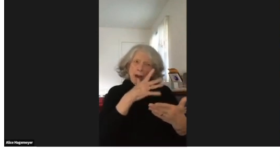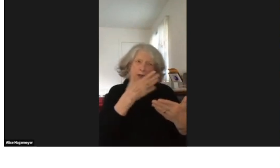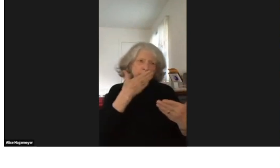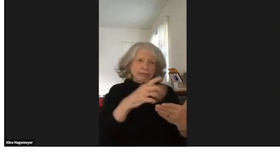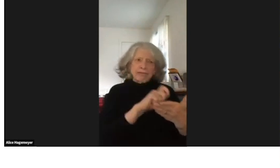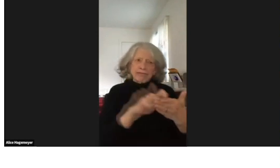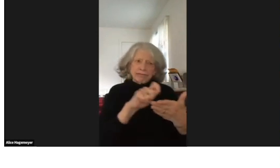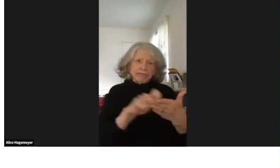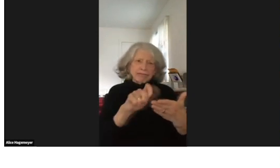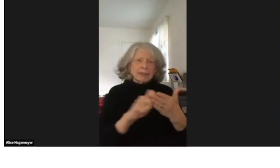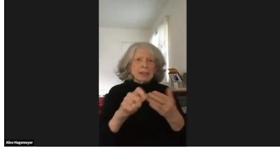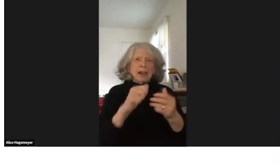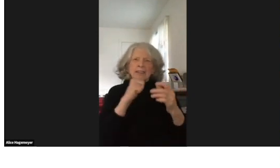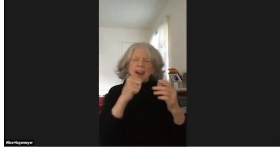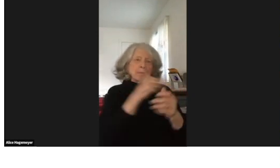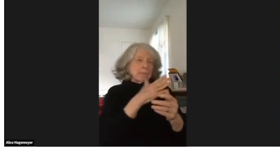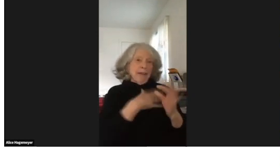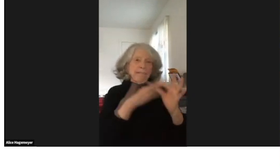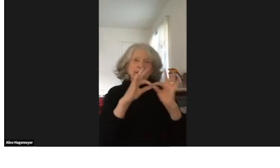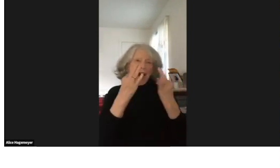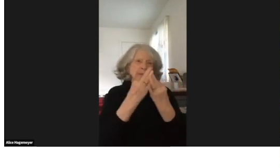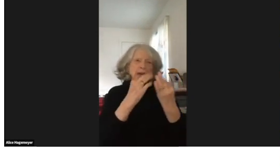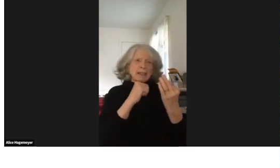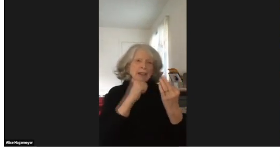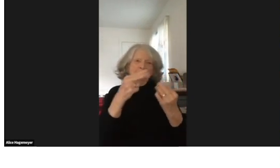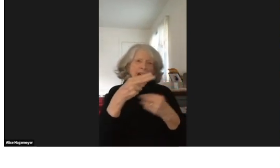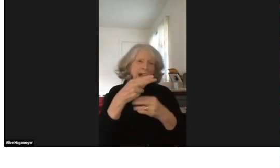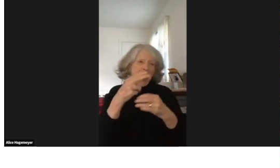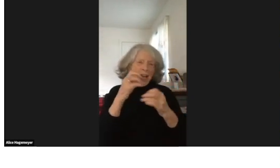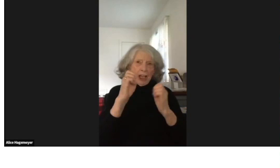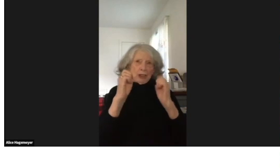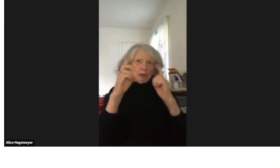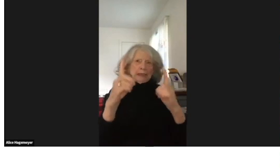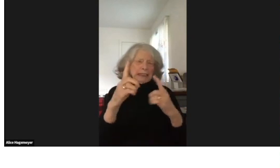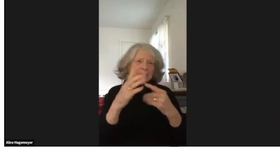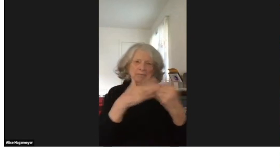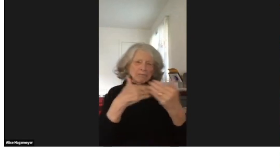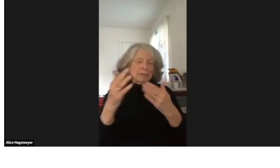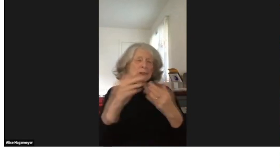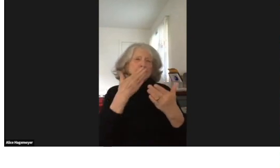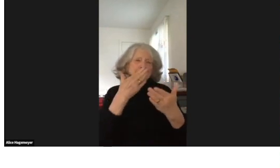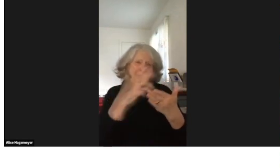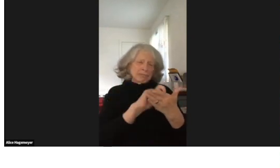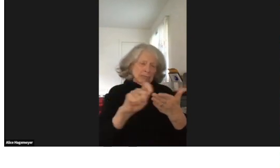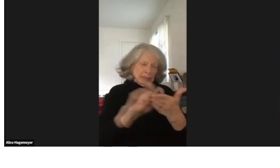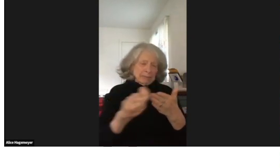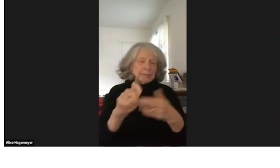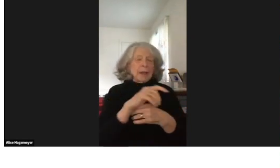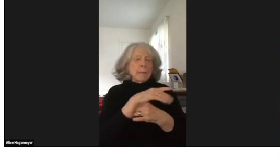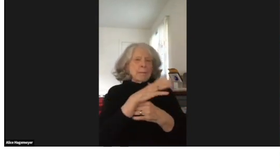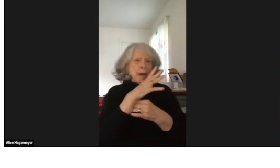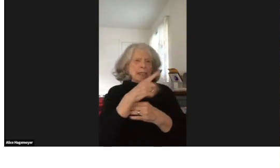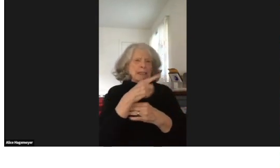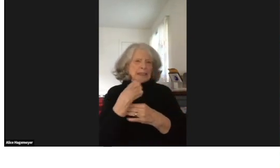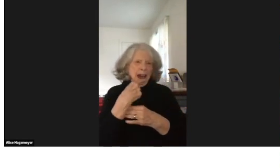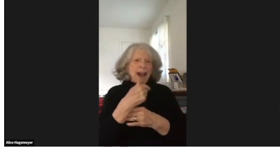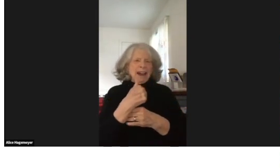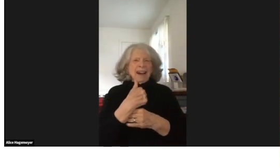I sat with my family and my mother patiently wrote everything down on paper,